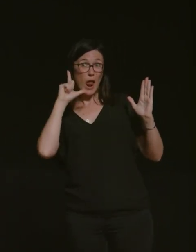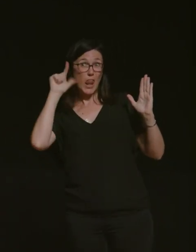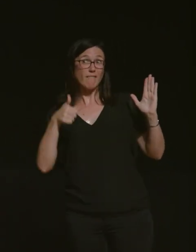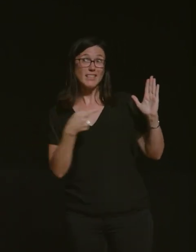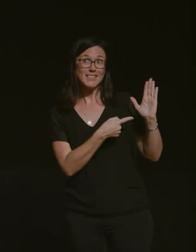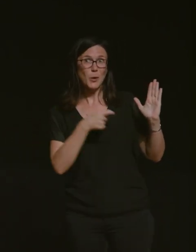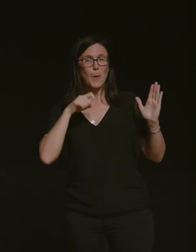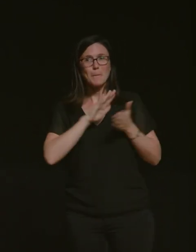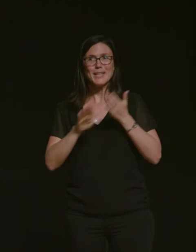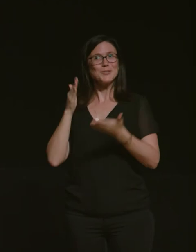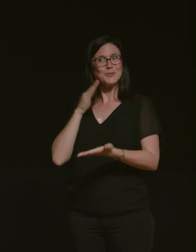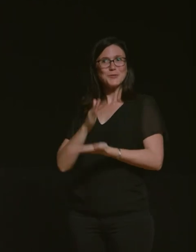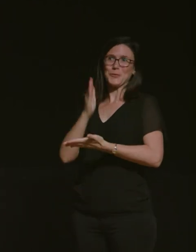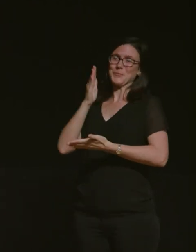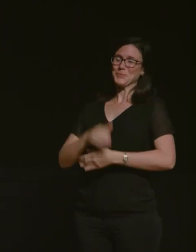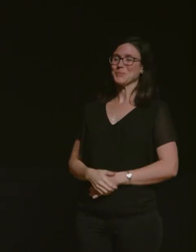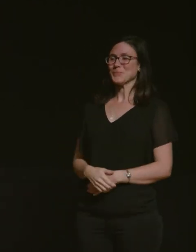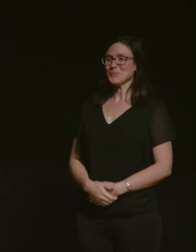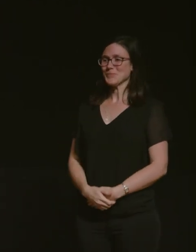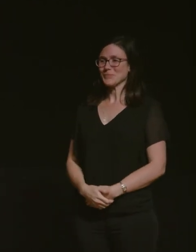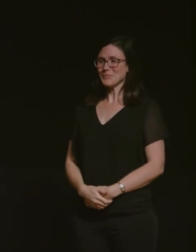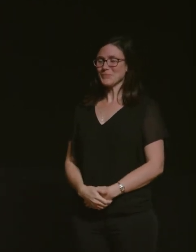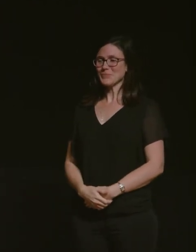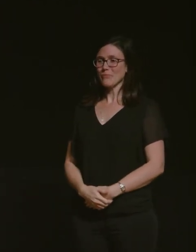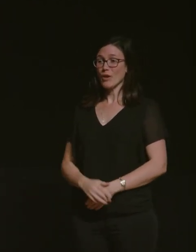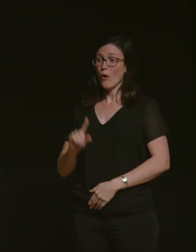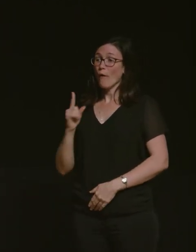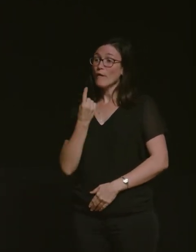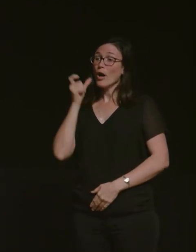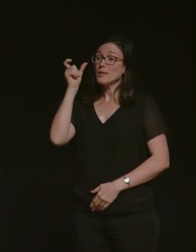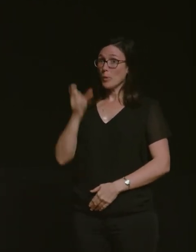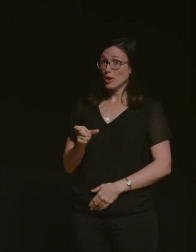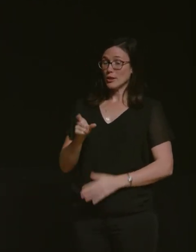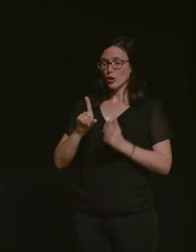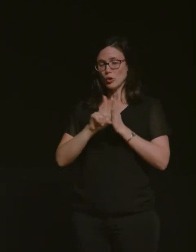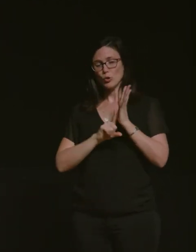okay so our first speaker is um jules raven jules raven moved to brisbane